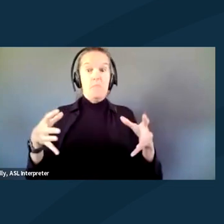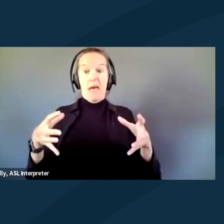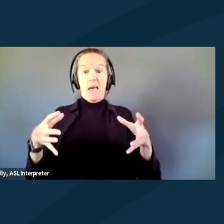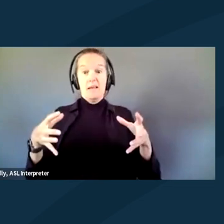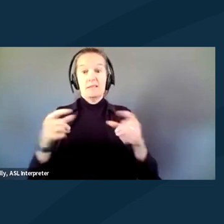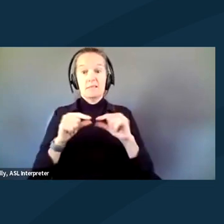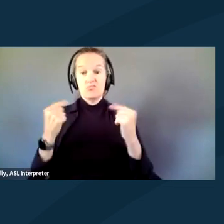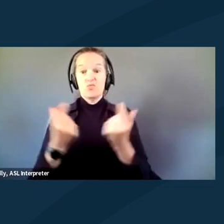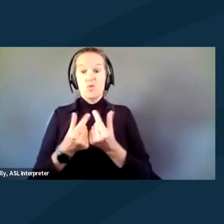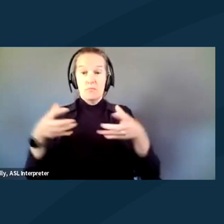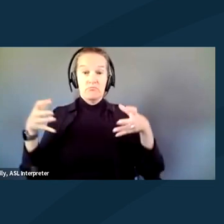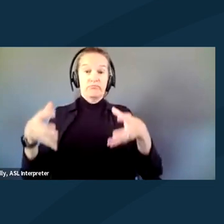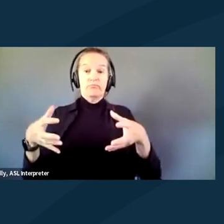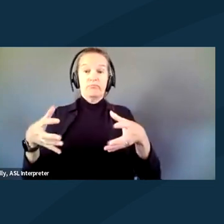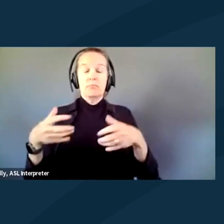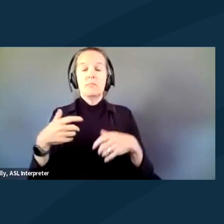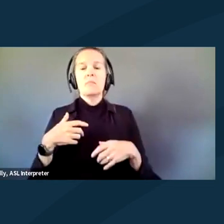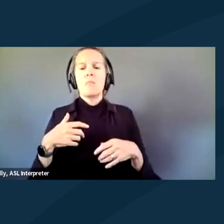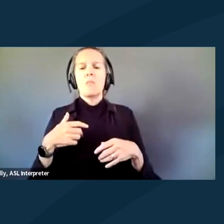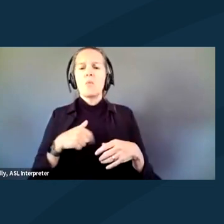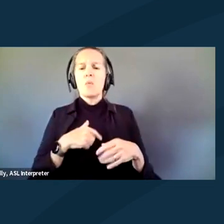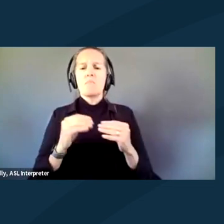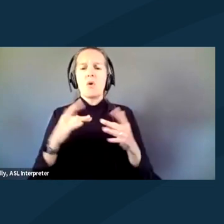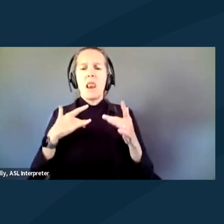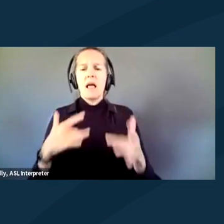we're more likely to have our needs met.